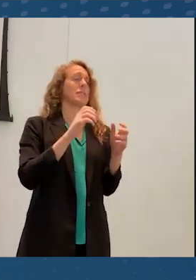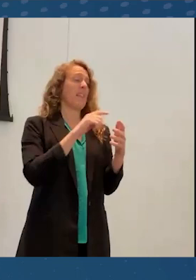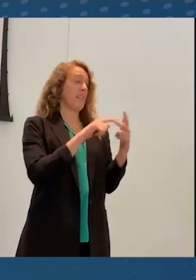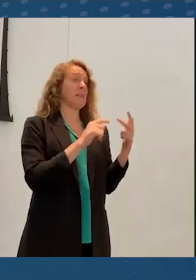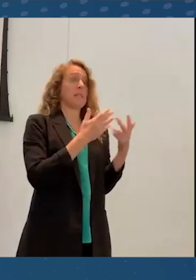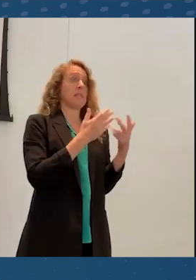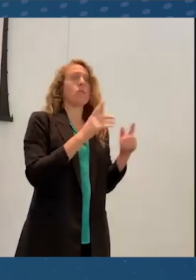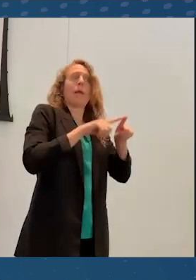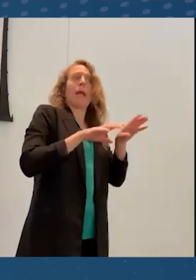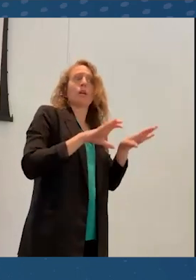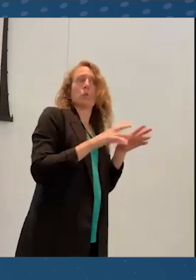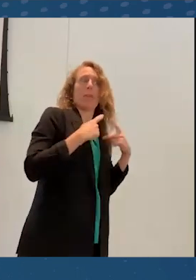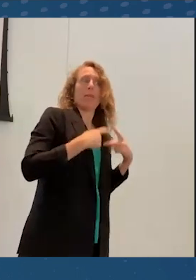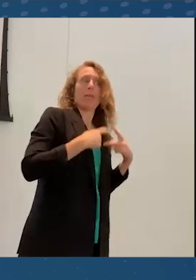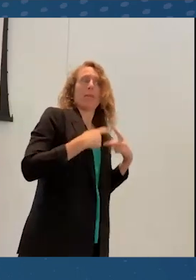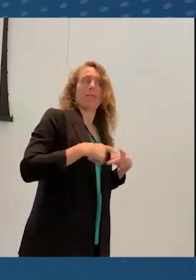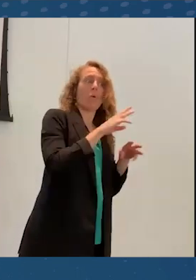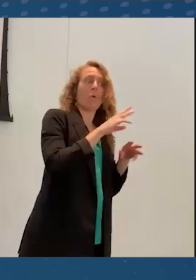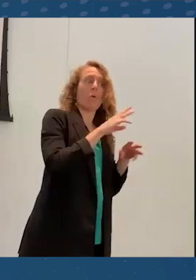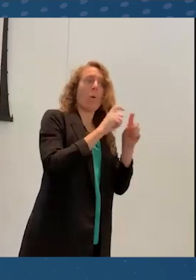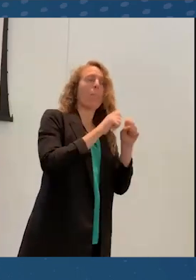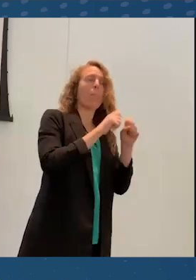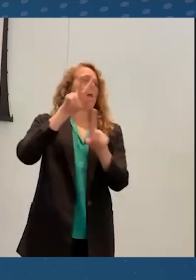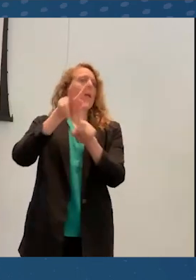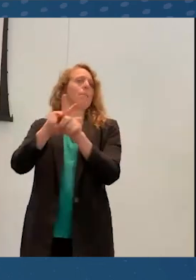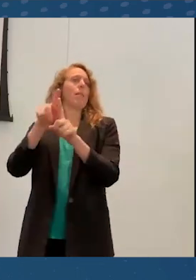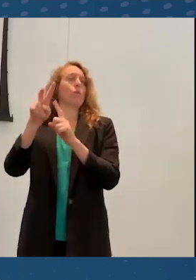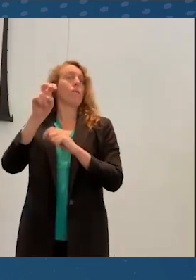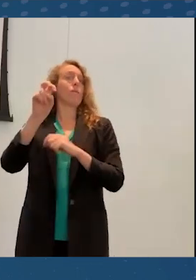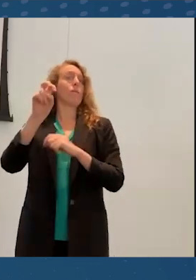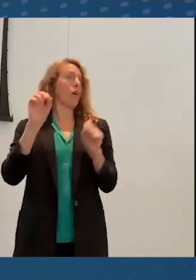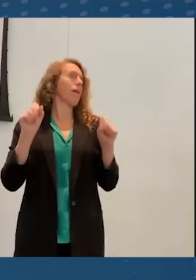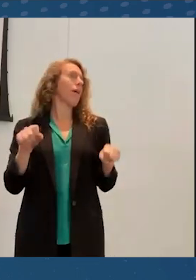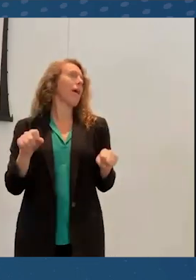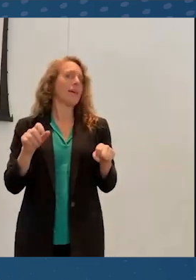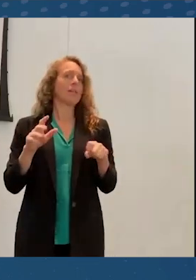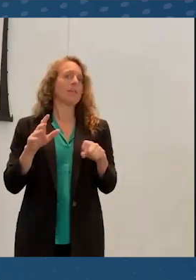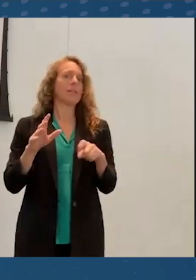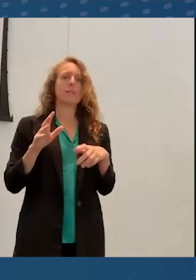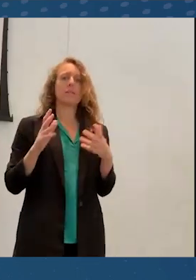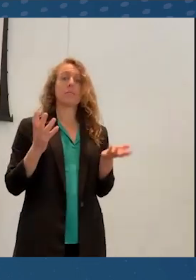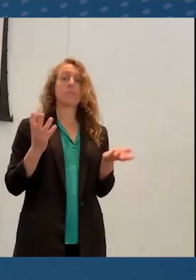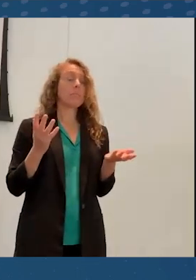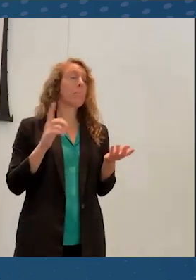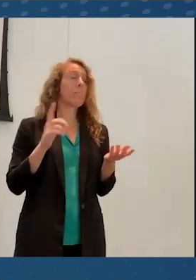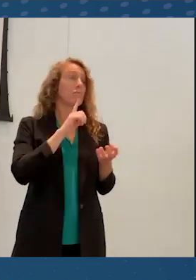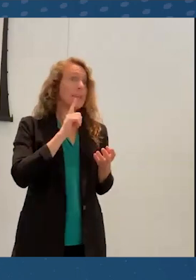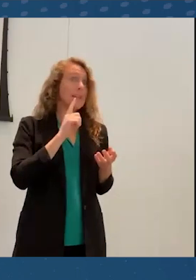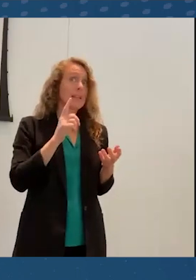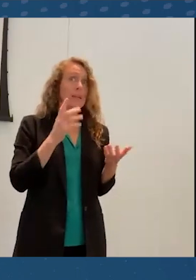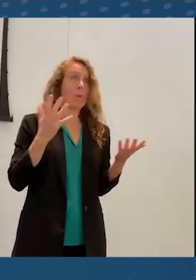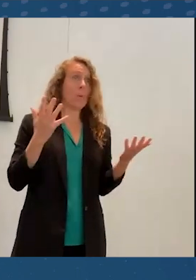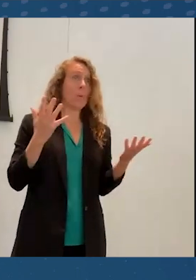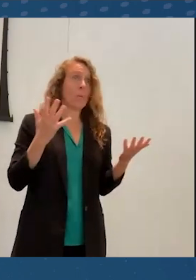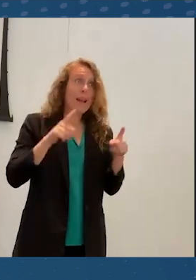But in fact, when we think about what virtual reality can bring us, especially in the context of conferences, which we all